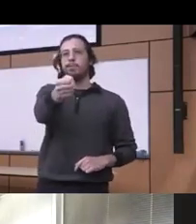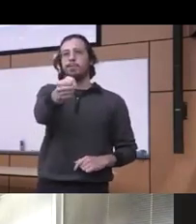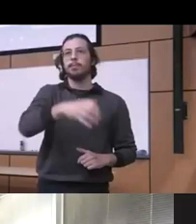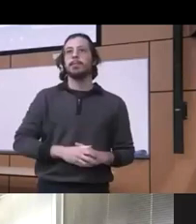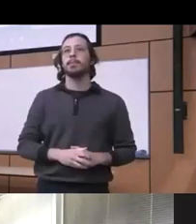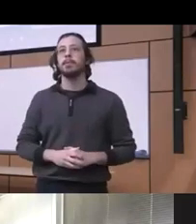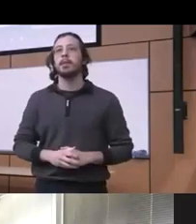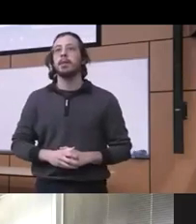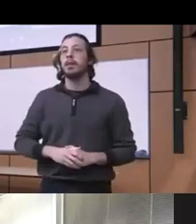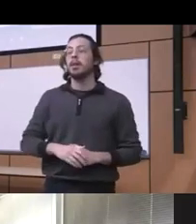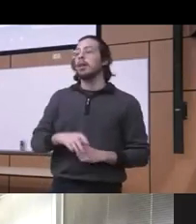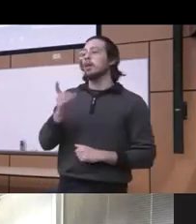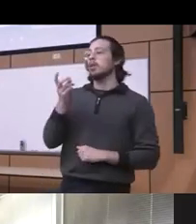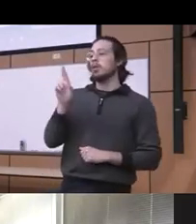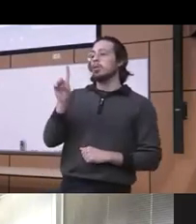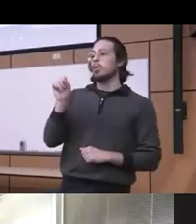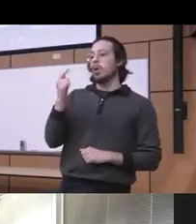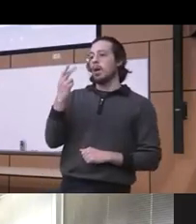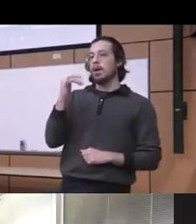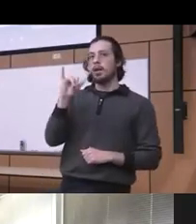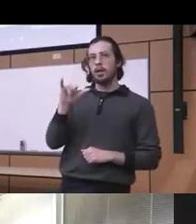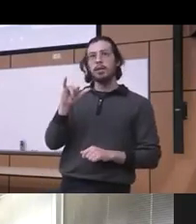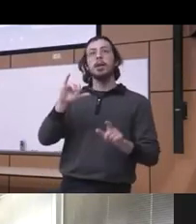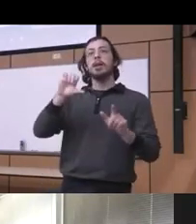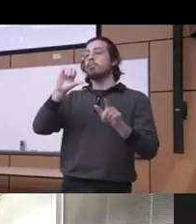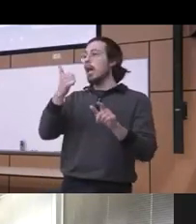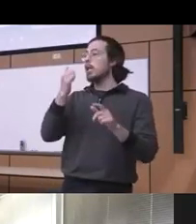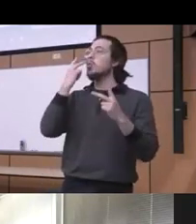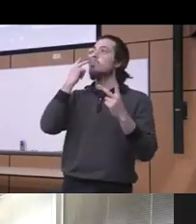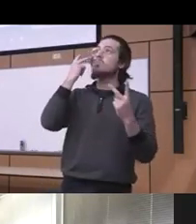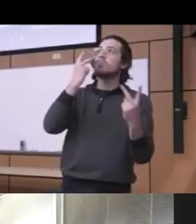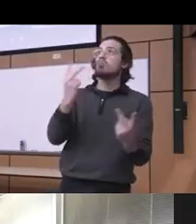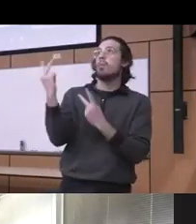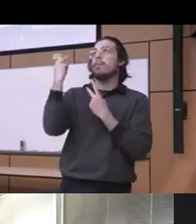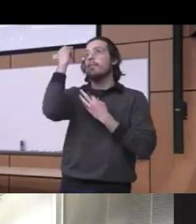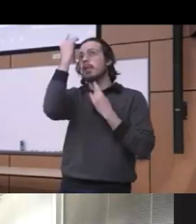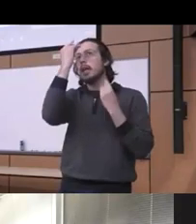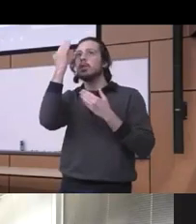Reflections any uh sharing any experiences you know uh challenges you've gone through